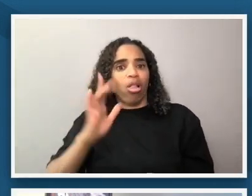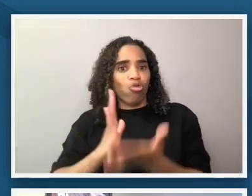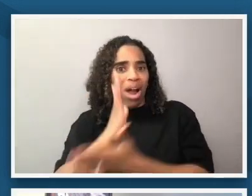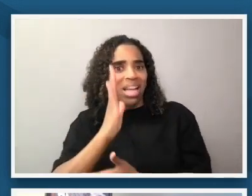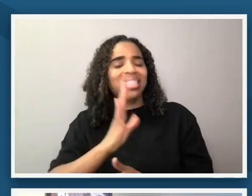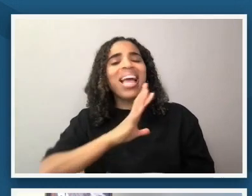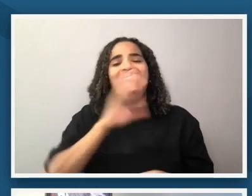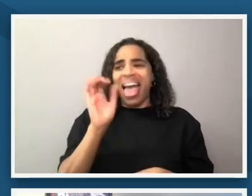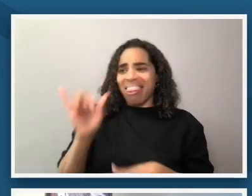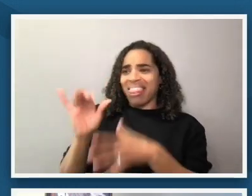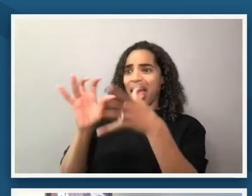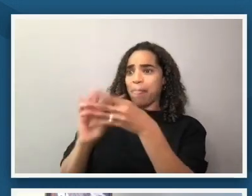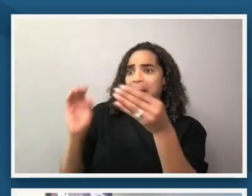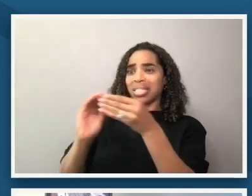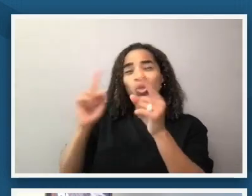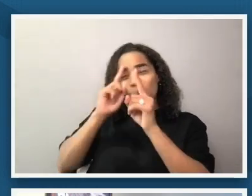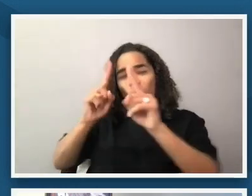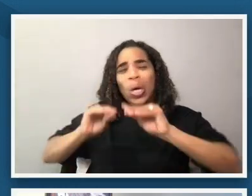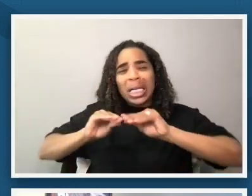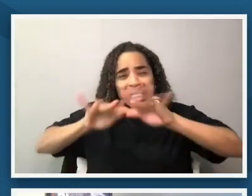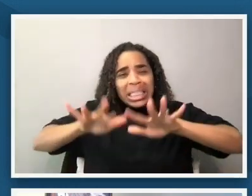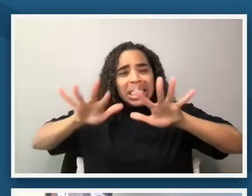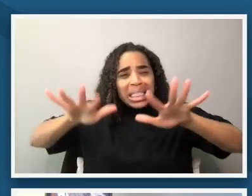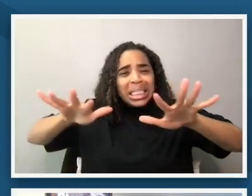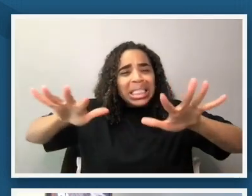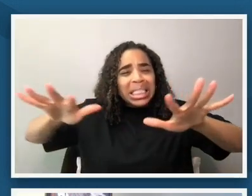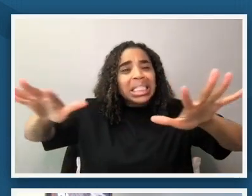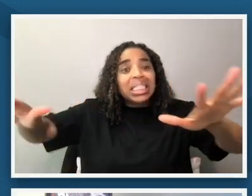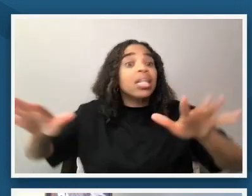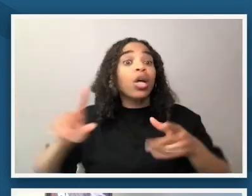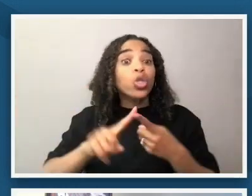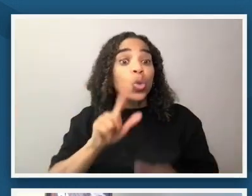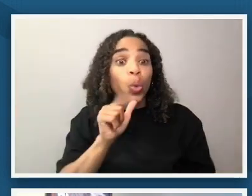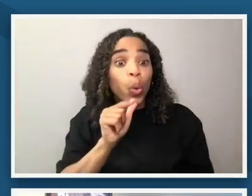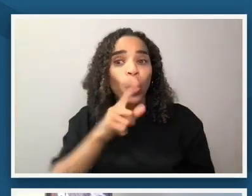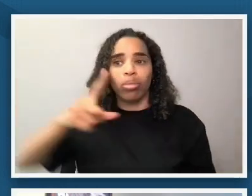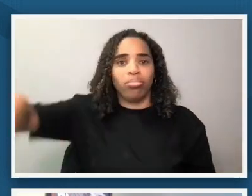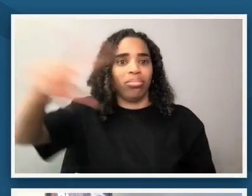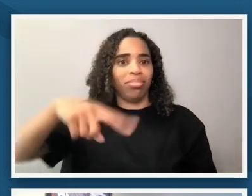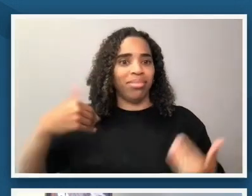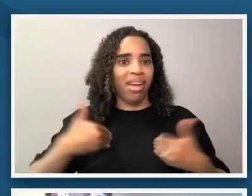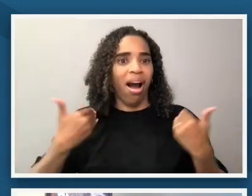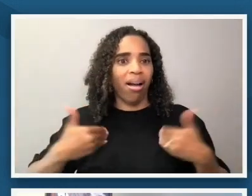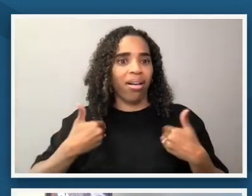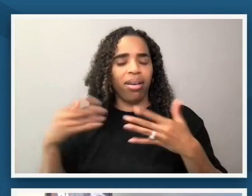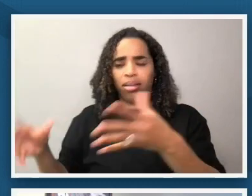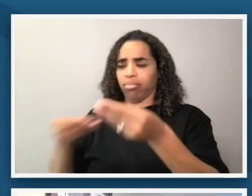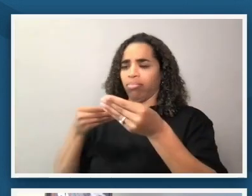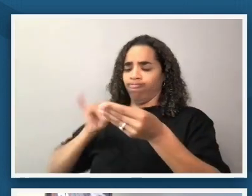a wide and largely youthful audience